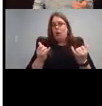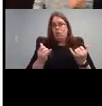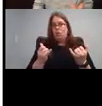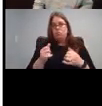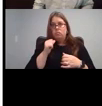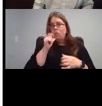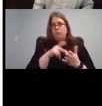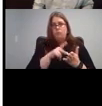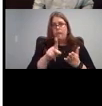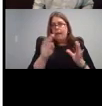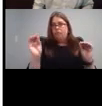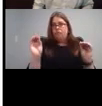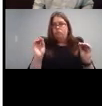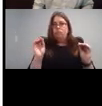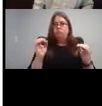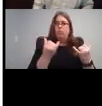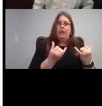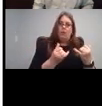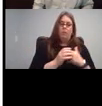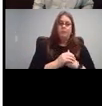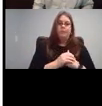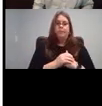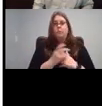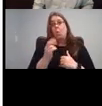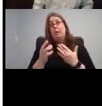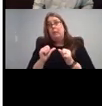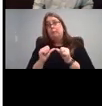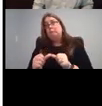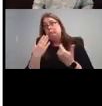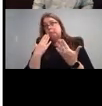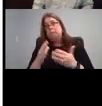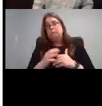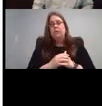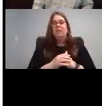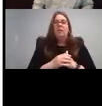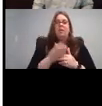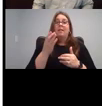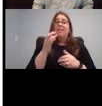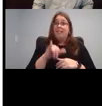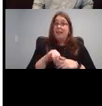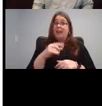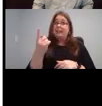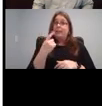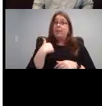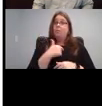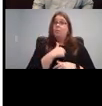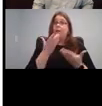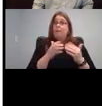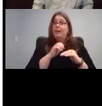right now or permanently but this is something that one of us might send home with whenever I didn't have homework.